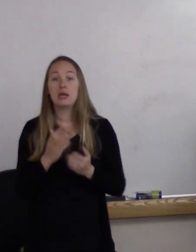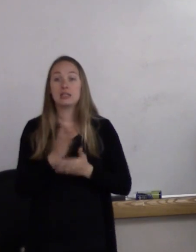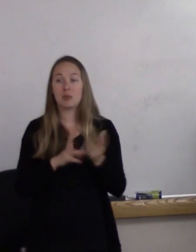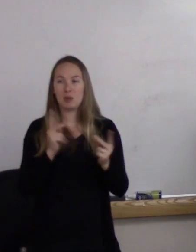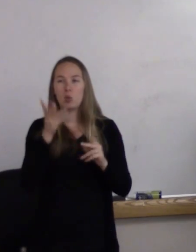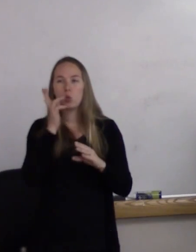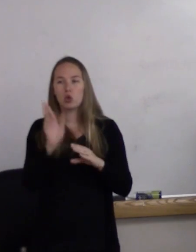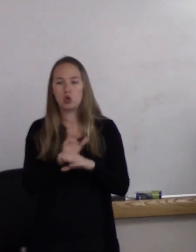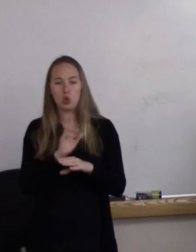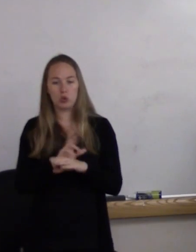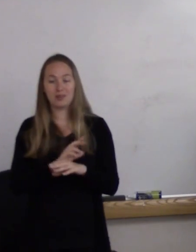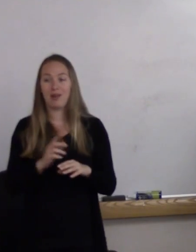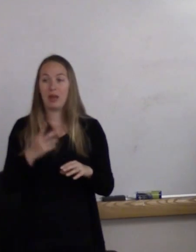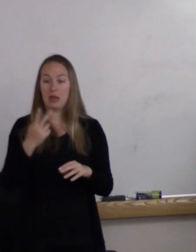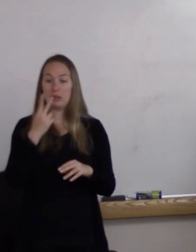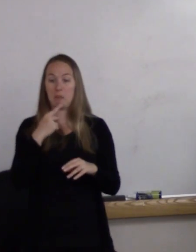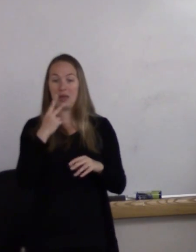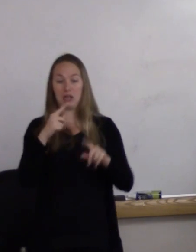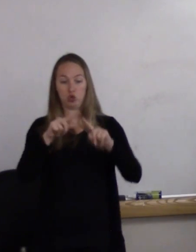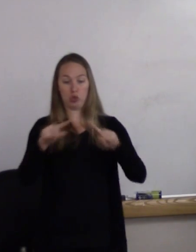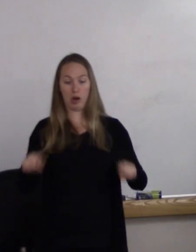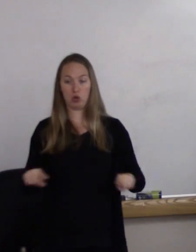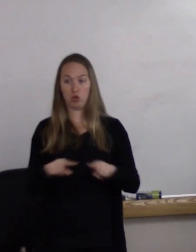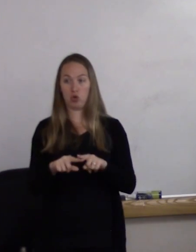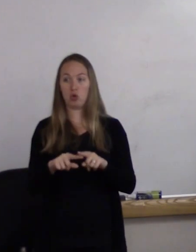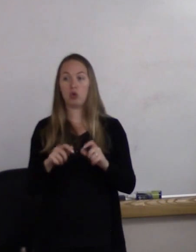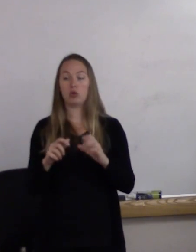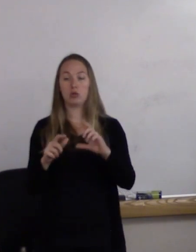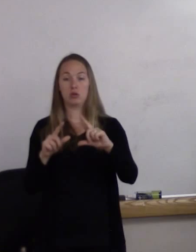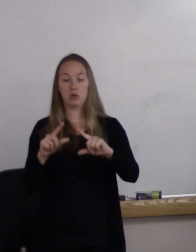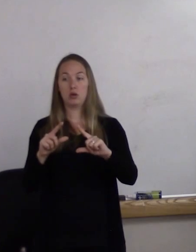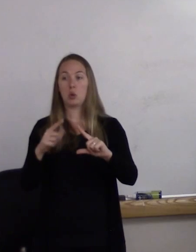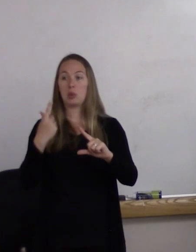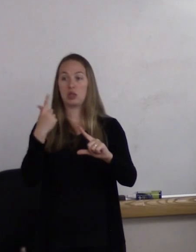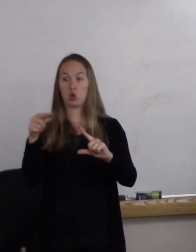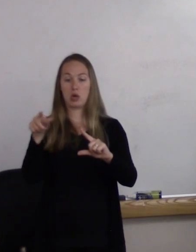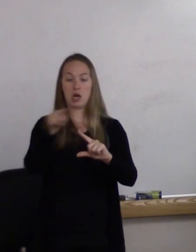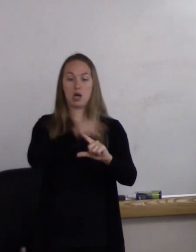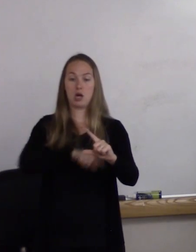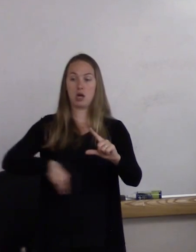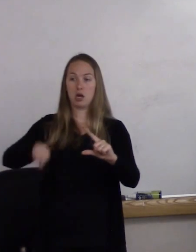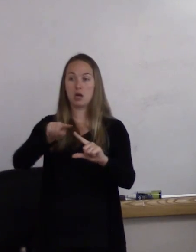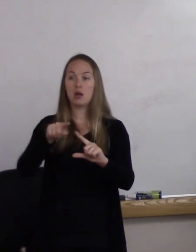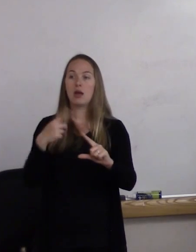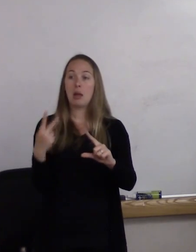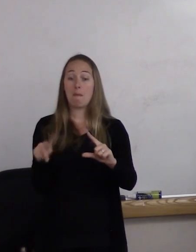with a green circle around it. The pink triangle actually has historical significance.